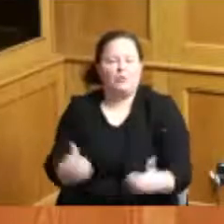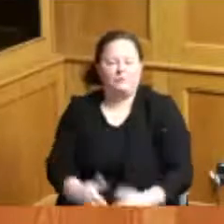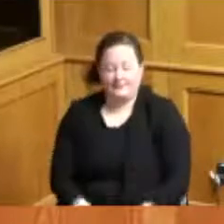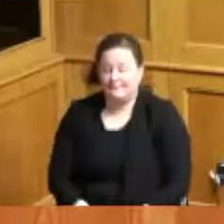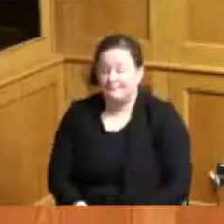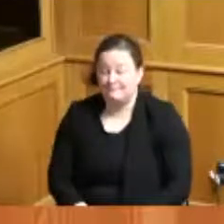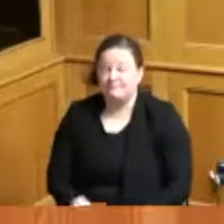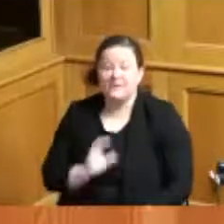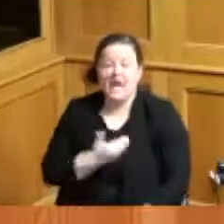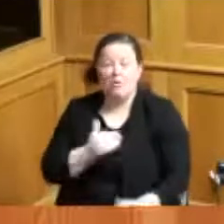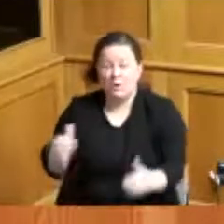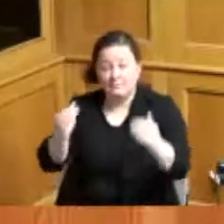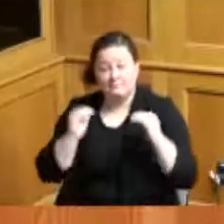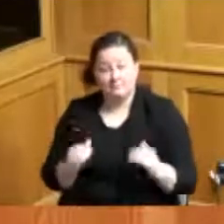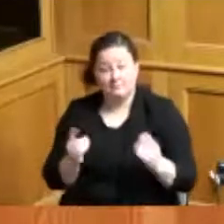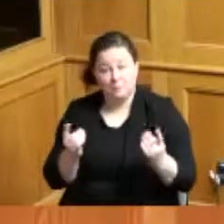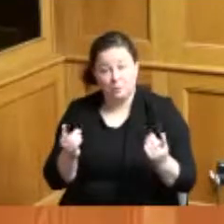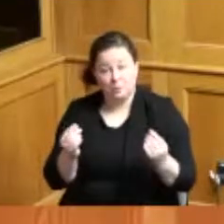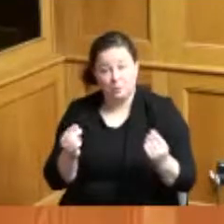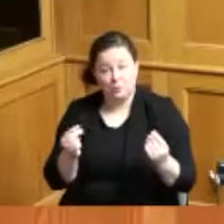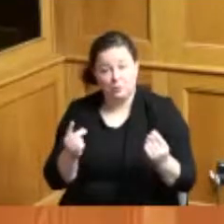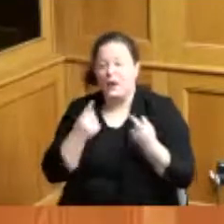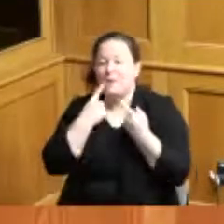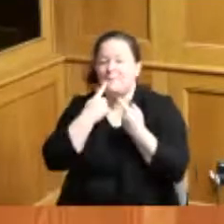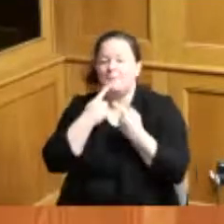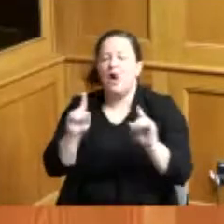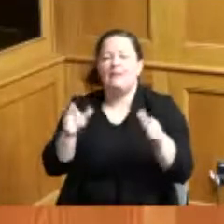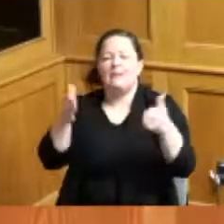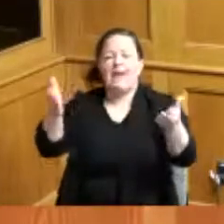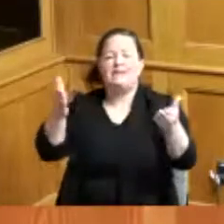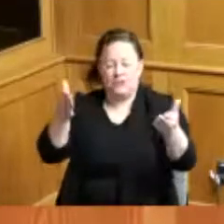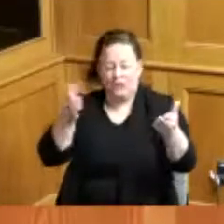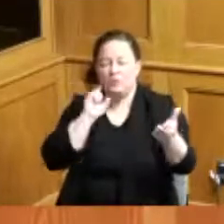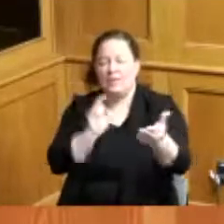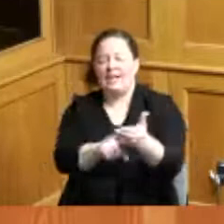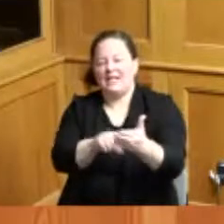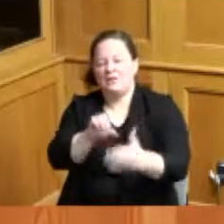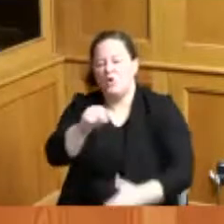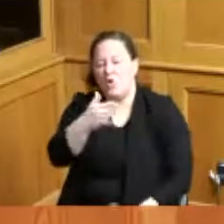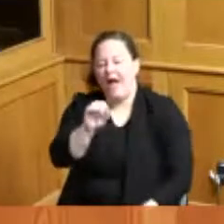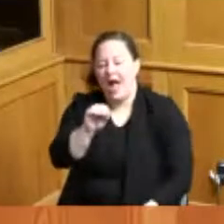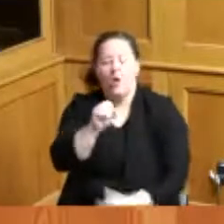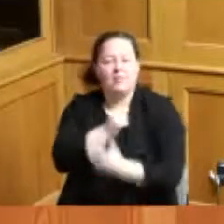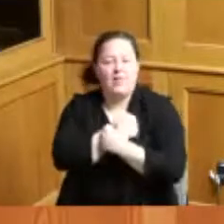our next order of business is a proclamation recognized in Ohio Loves Transit week 2022.